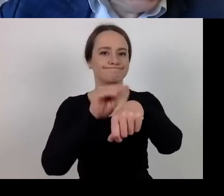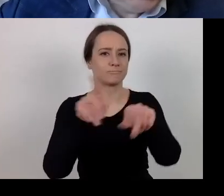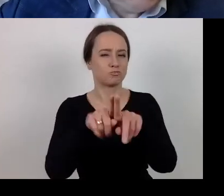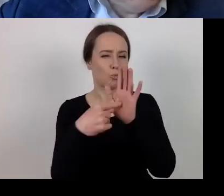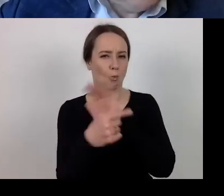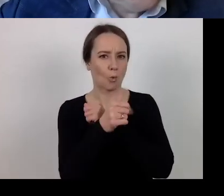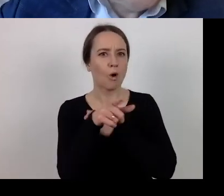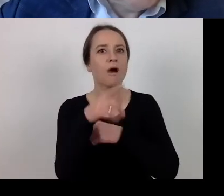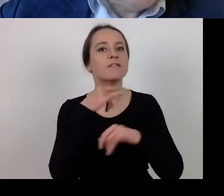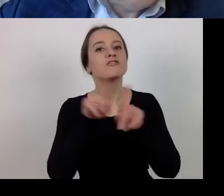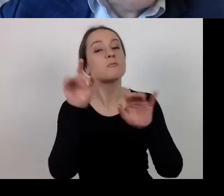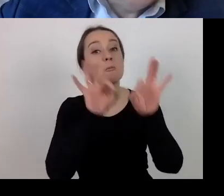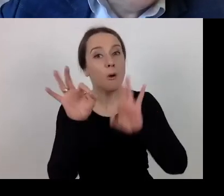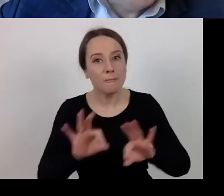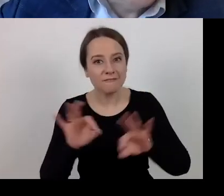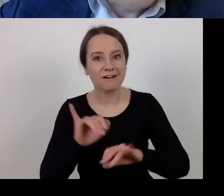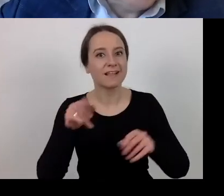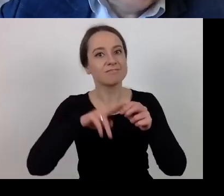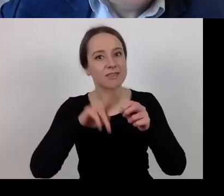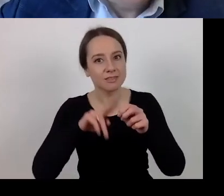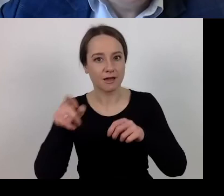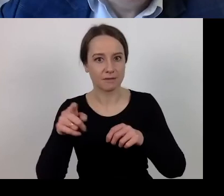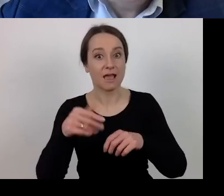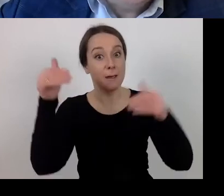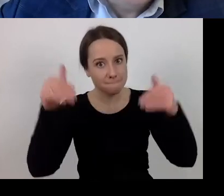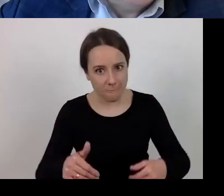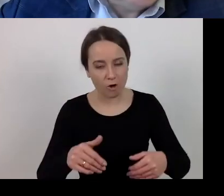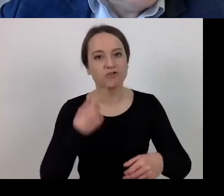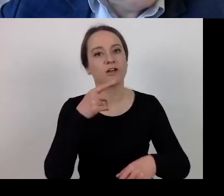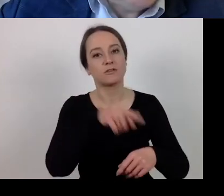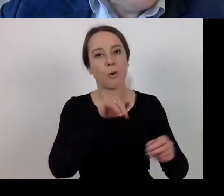Handling such complaints may be extended by 30 days.